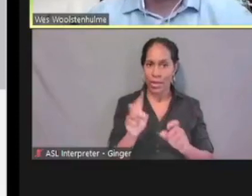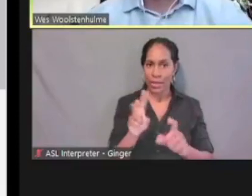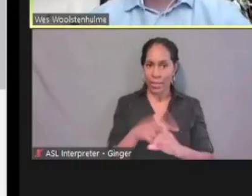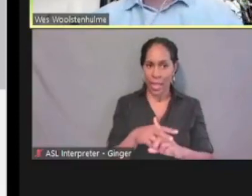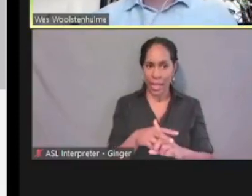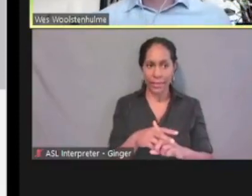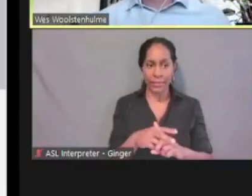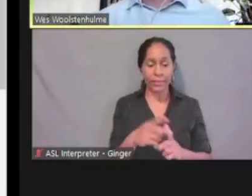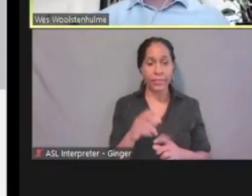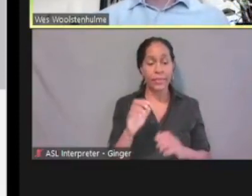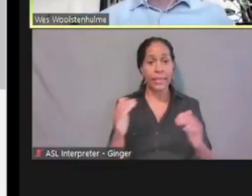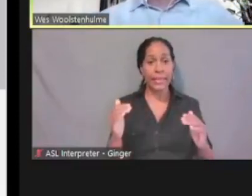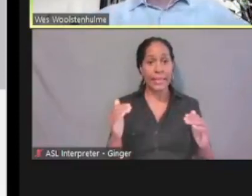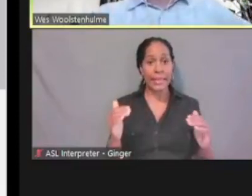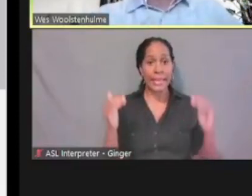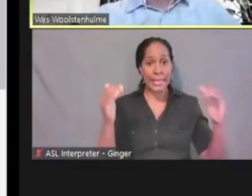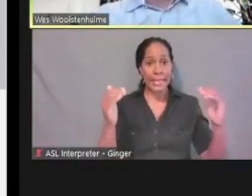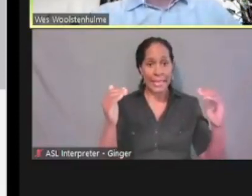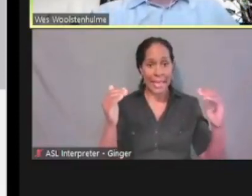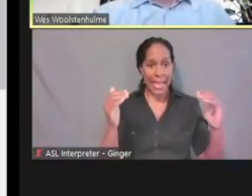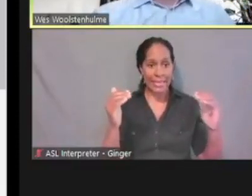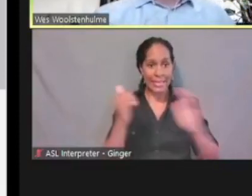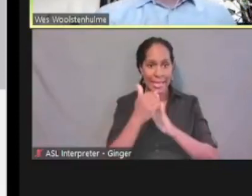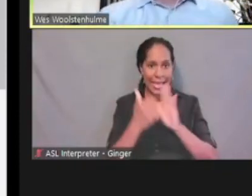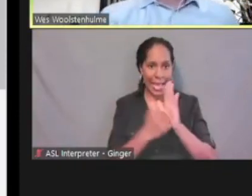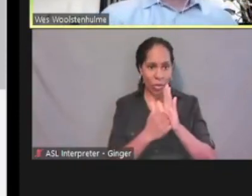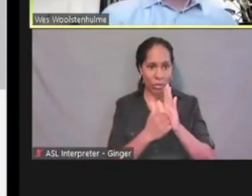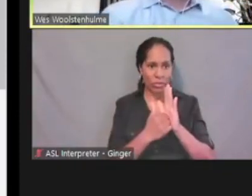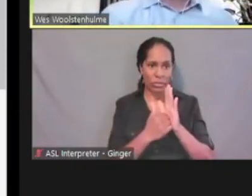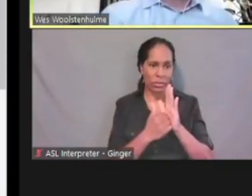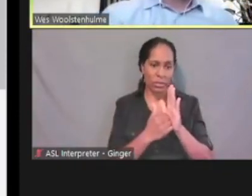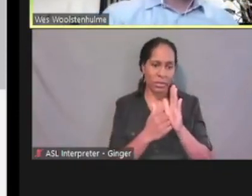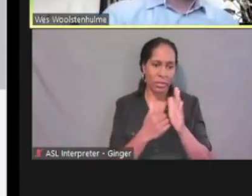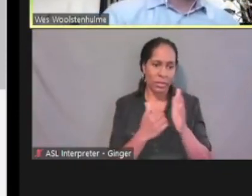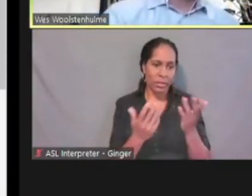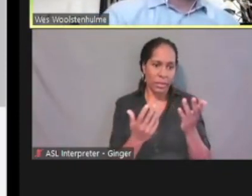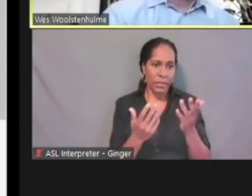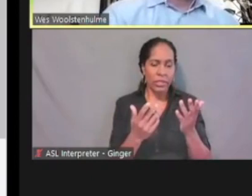you will go over these in further detail. But more than just submitting an application,